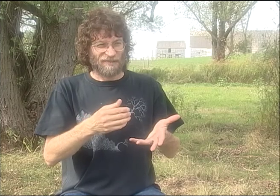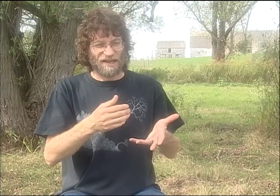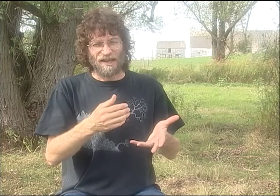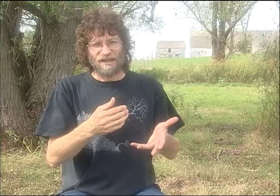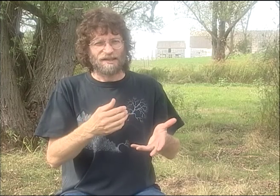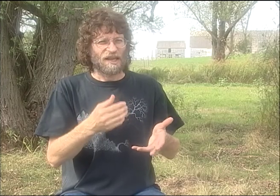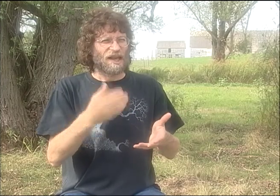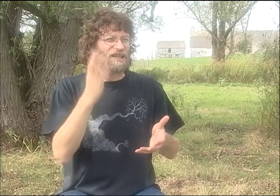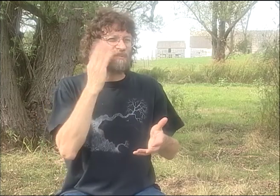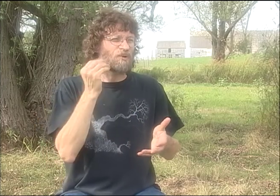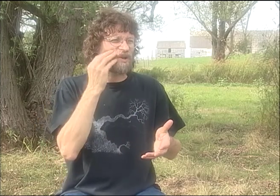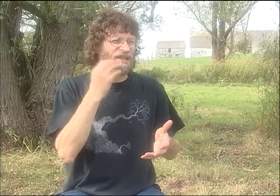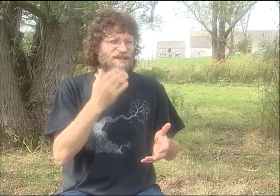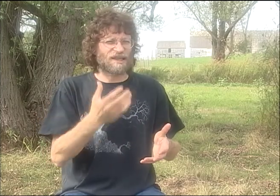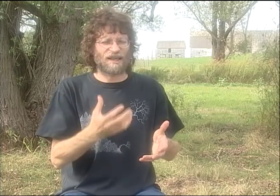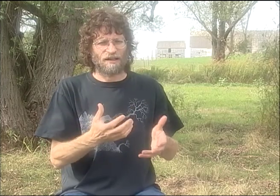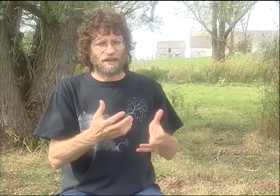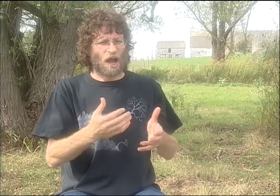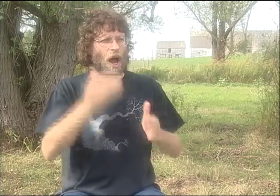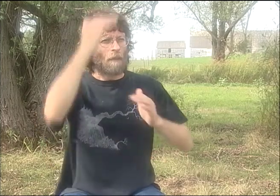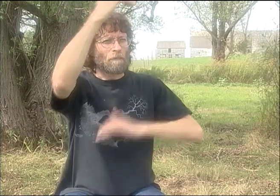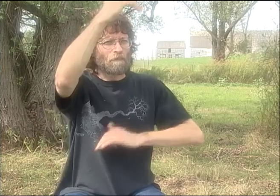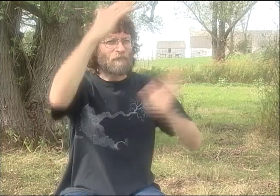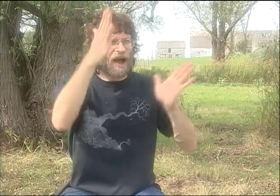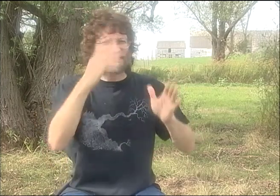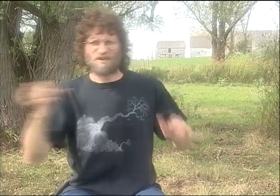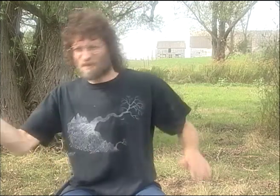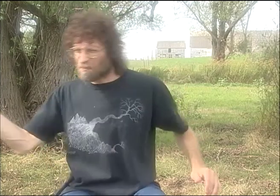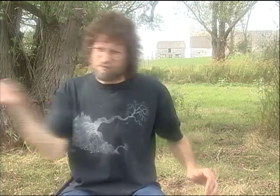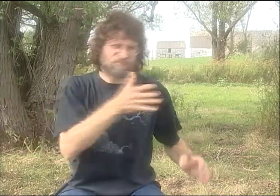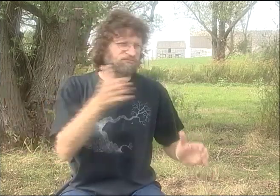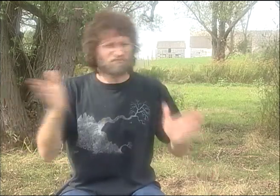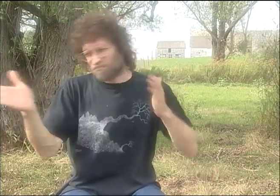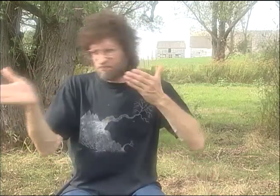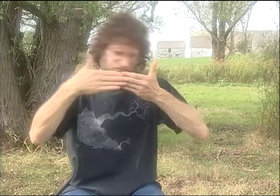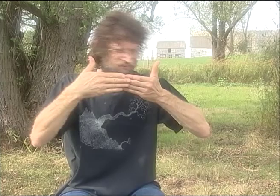AND HE'S JUST A TOUGH LITTLE DOG, AND HE'S ABLE TO WITHSTAND THIS TERRIBLE TRAINING.